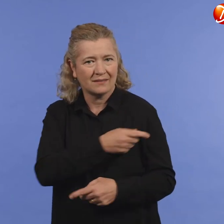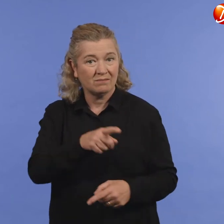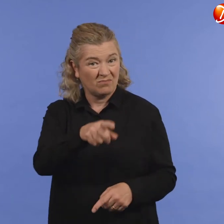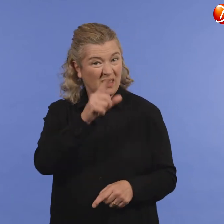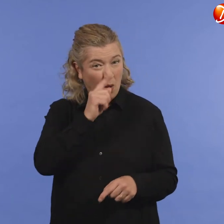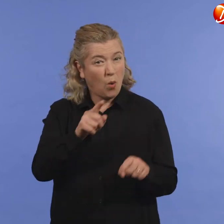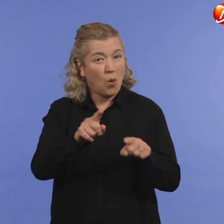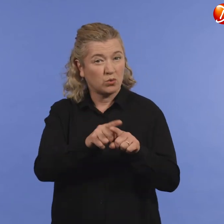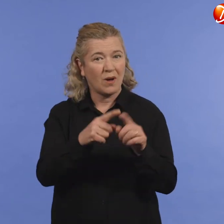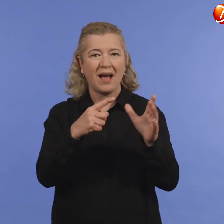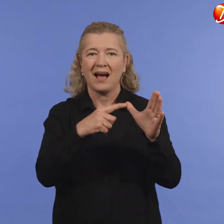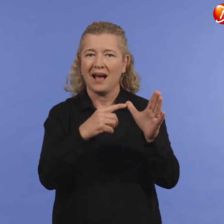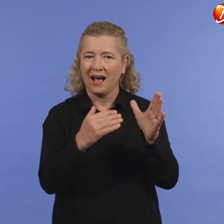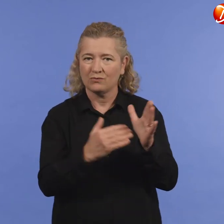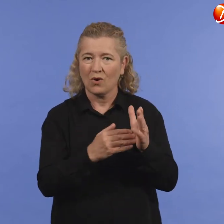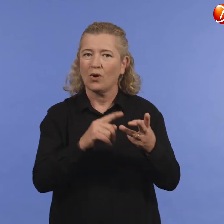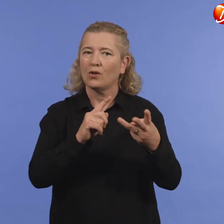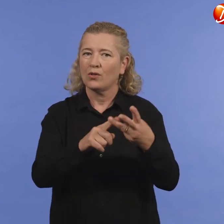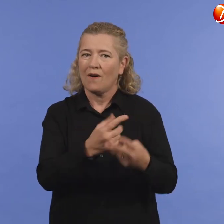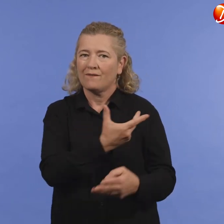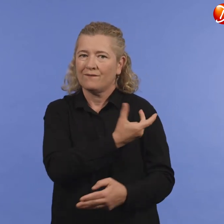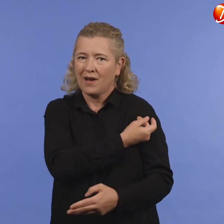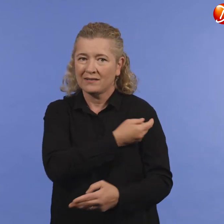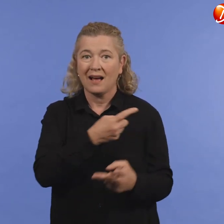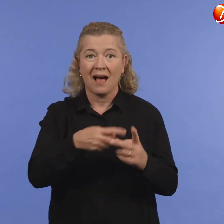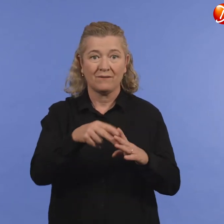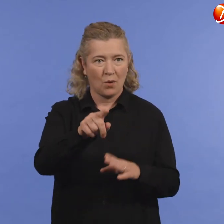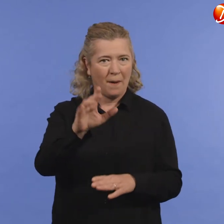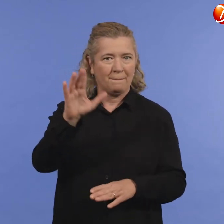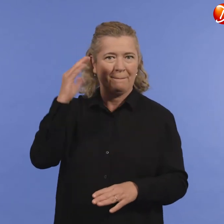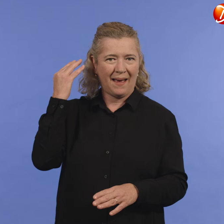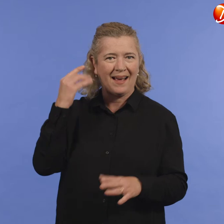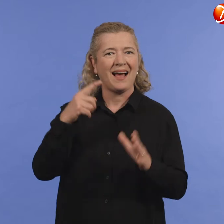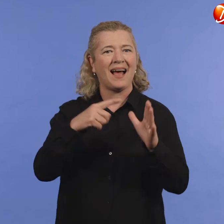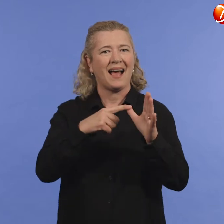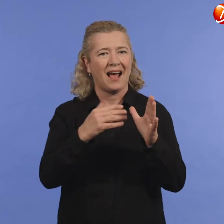You can also get the AstraZeneca vaccine as a third dose if you